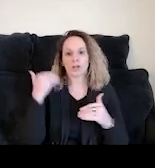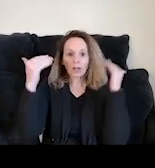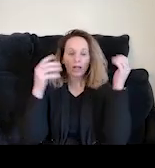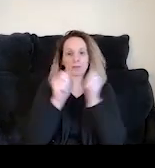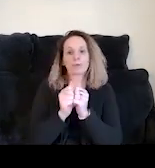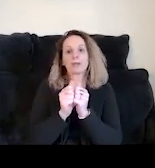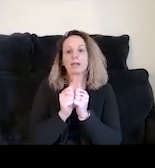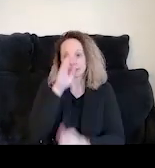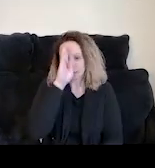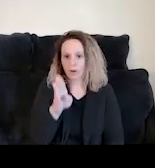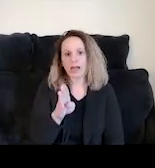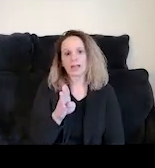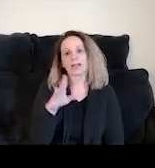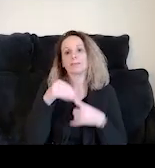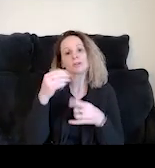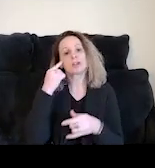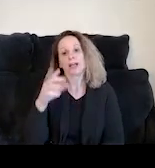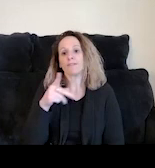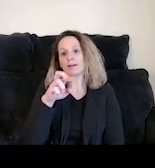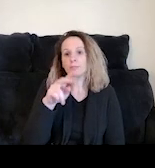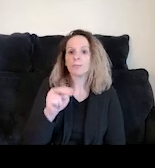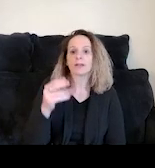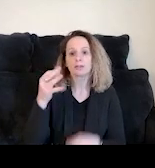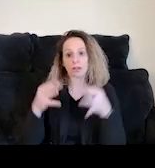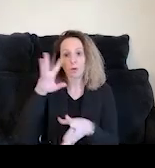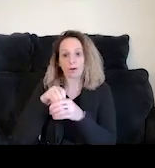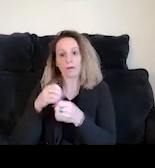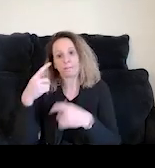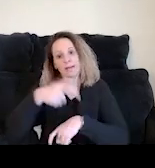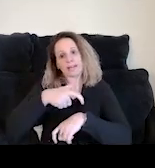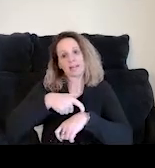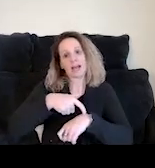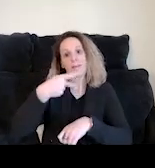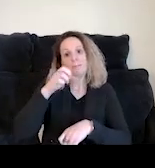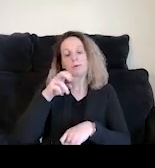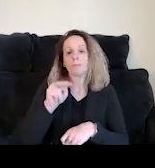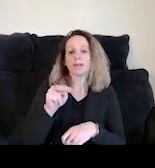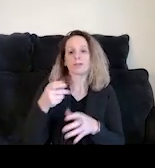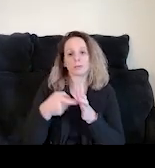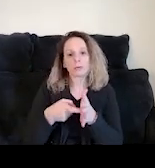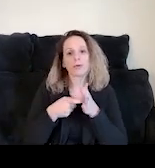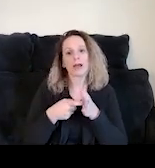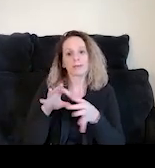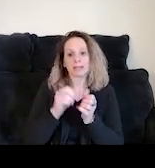especially in adults are on probation. There are court involved and there's many times probation requirements connected to sobriety that are really challenging